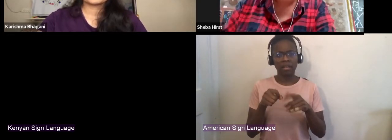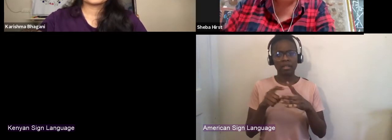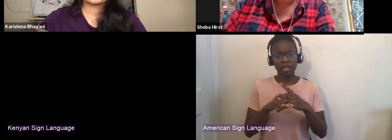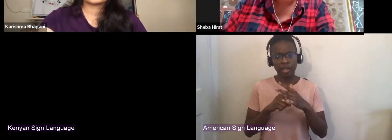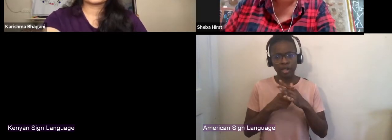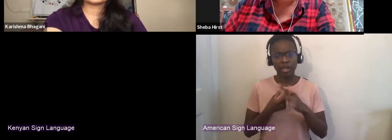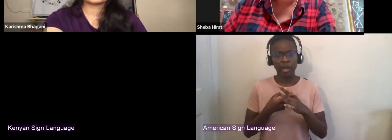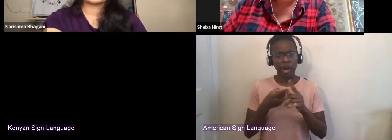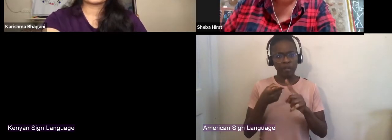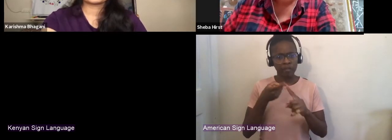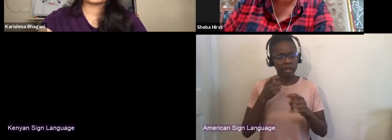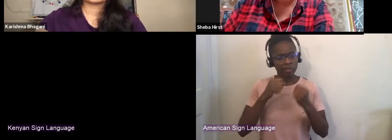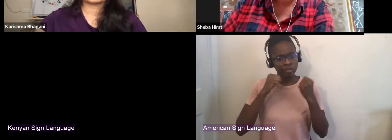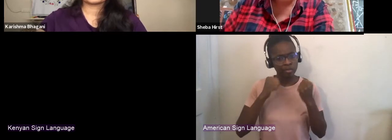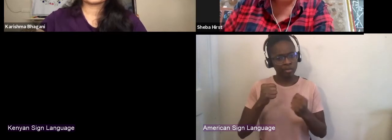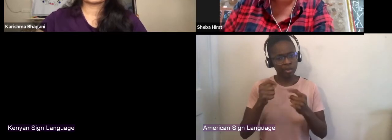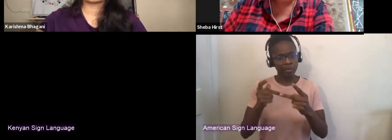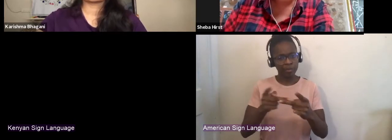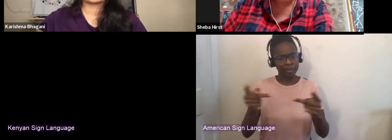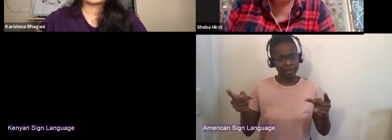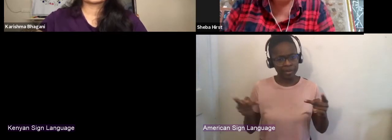of having built a lot of consensus with each other.